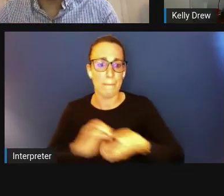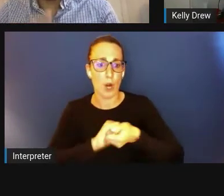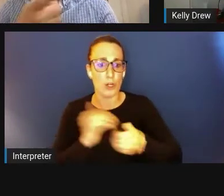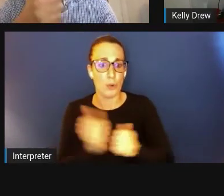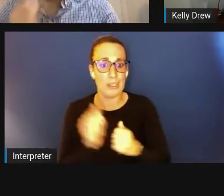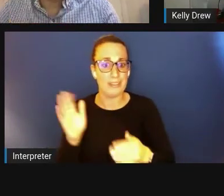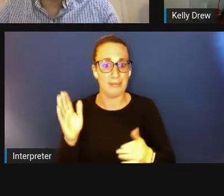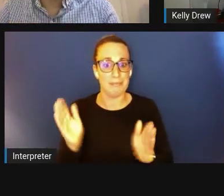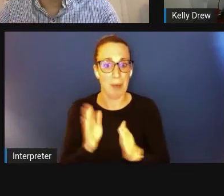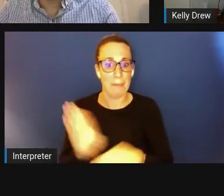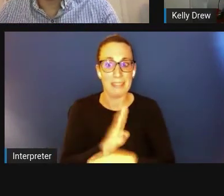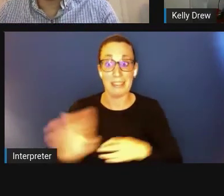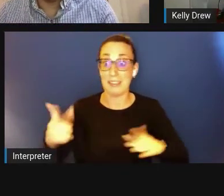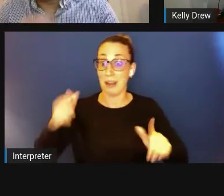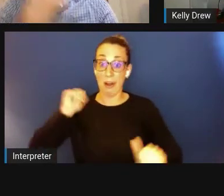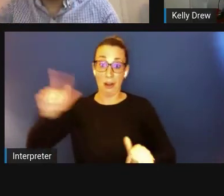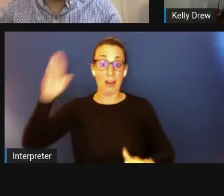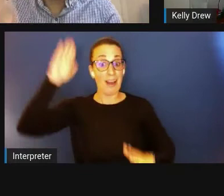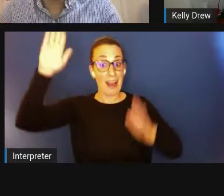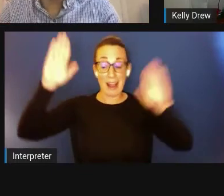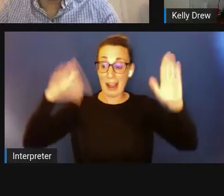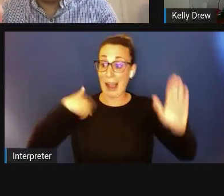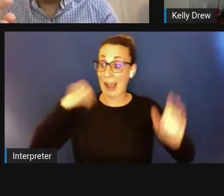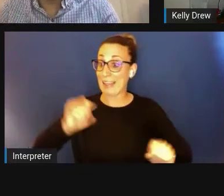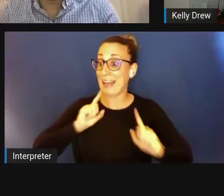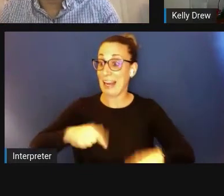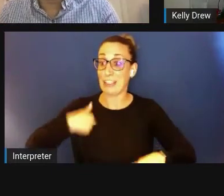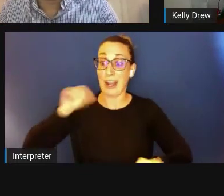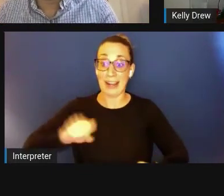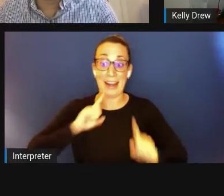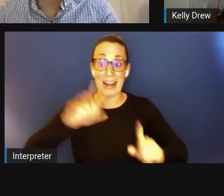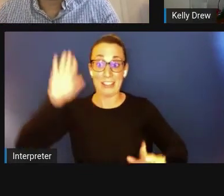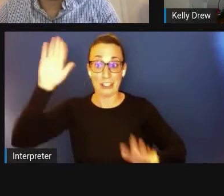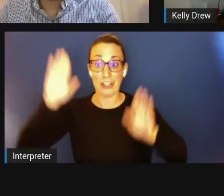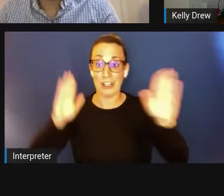Ashim Subedee: There you go, Kelly. We can as well.